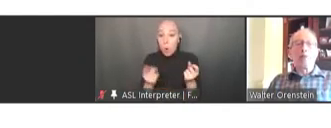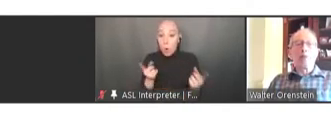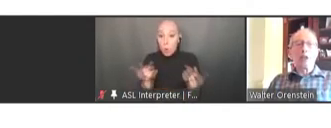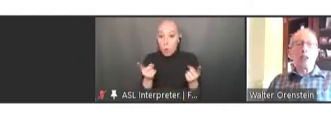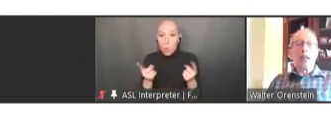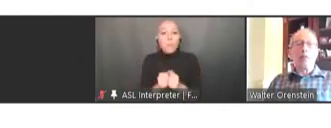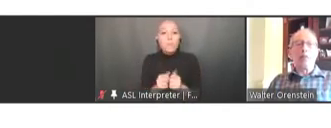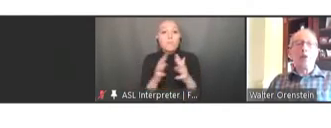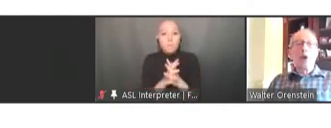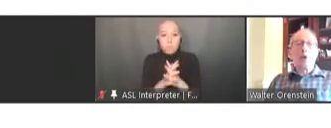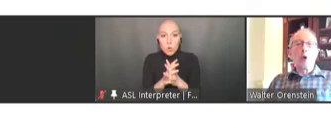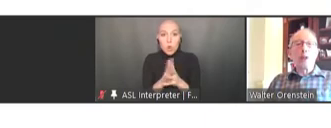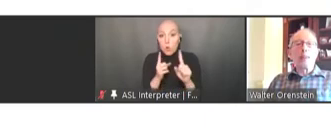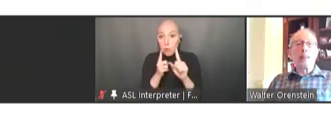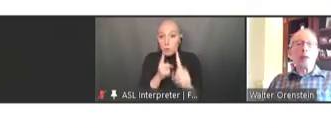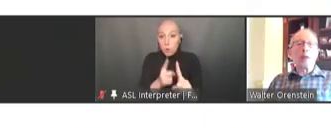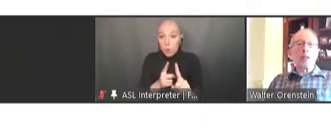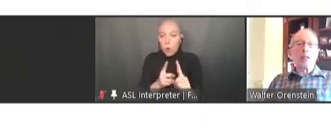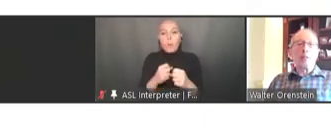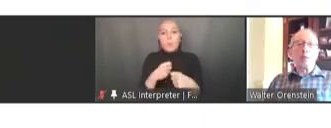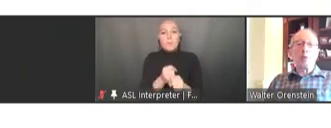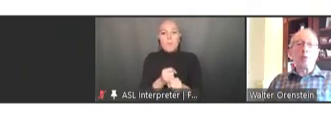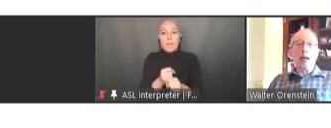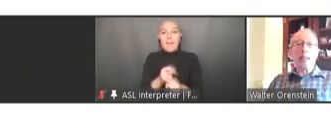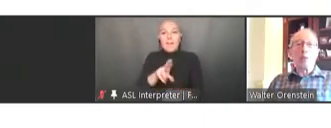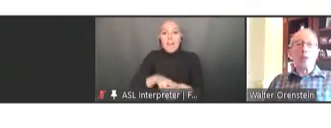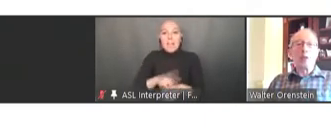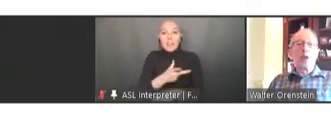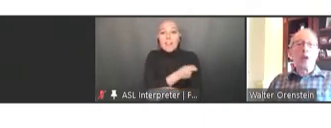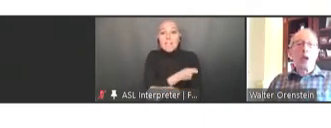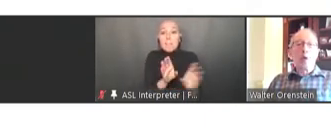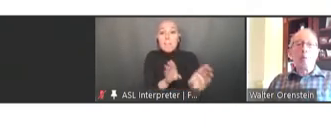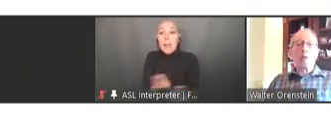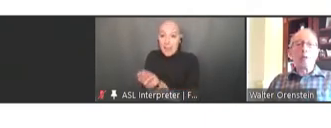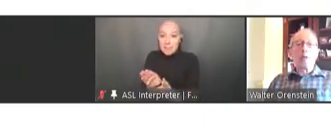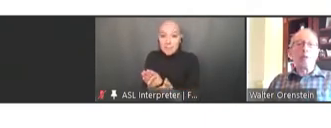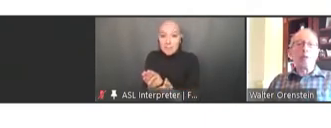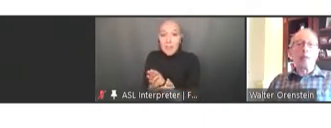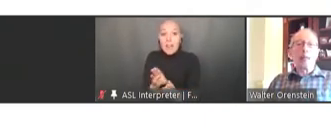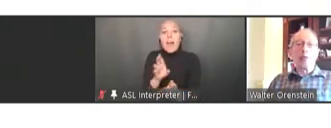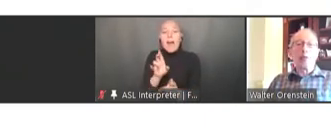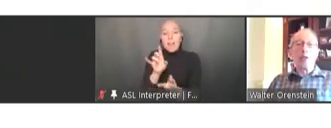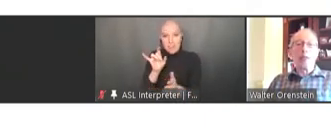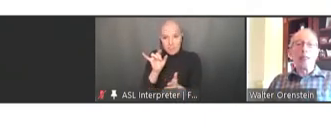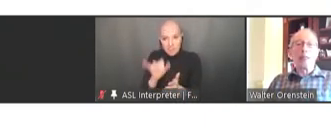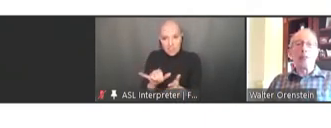from staff working with Congressman Waxman, a representative from California at the time,